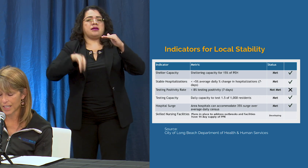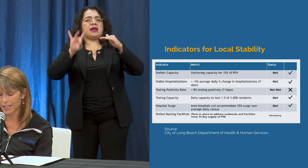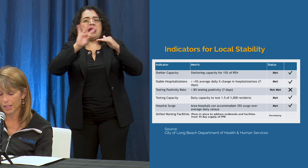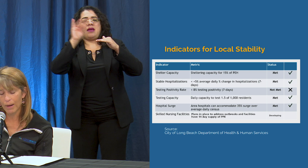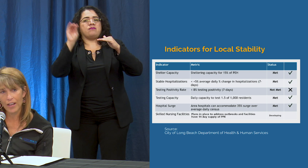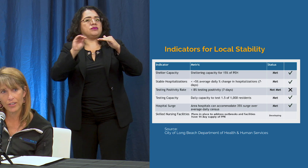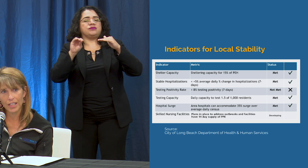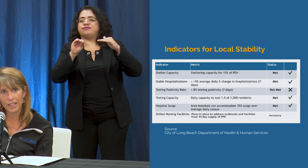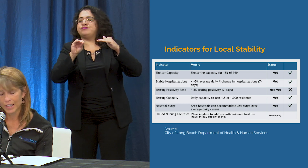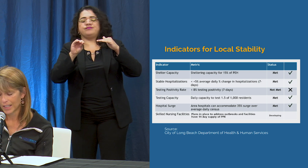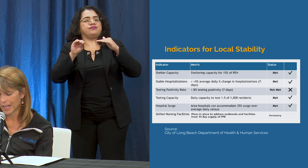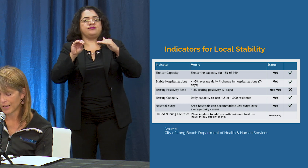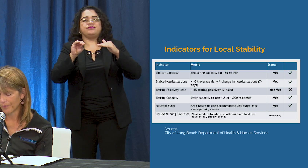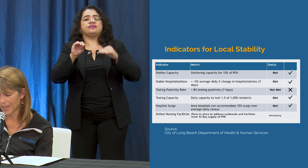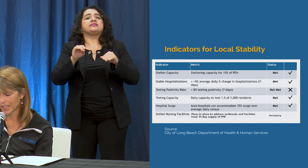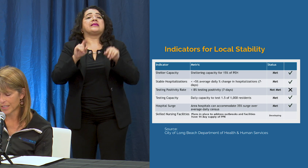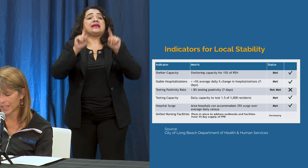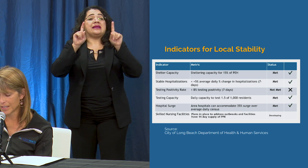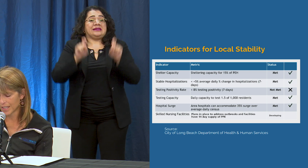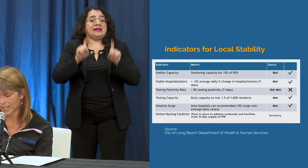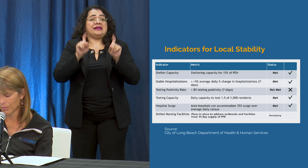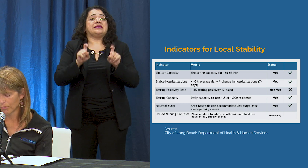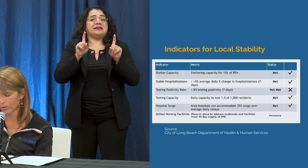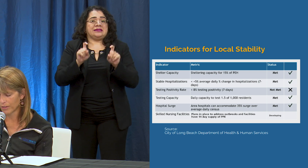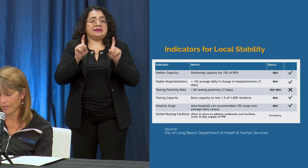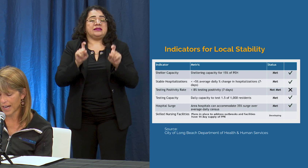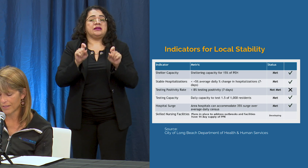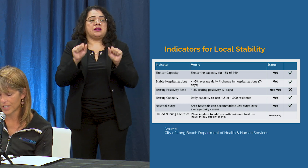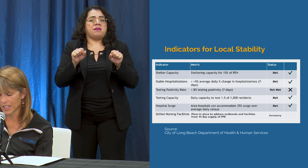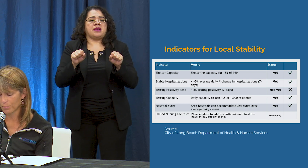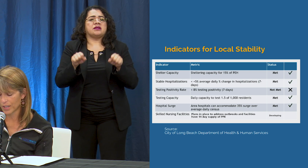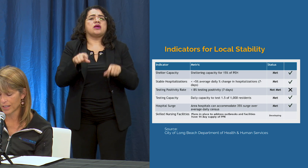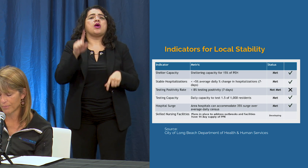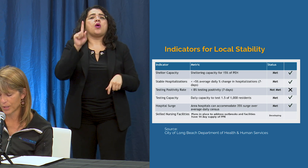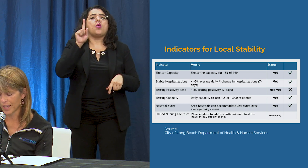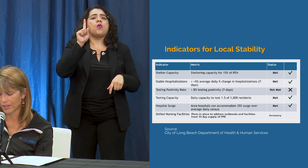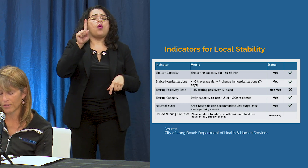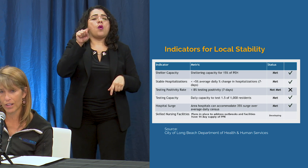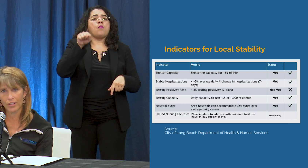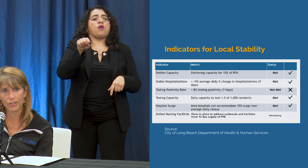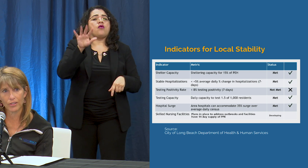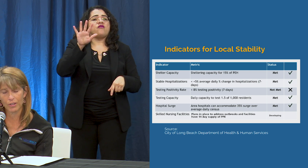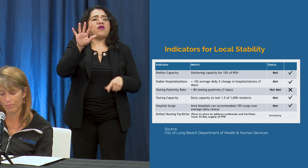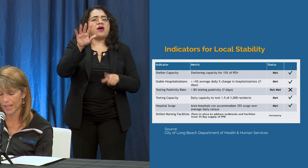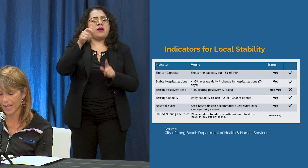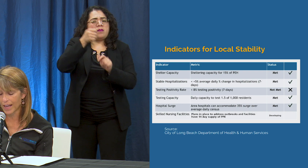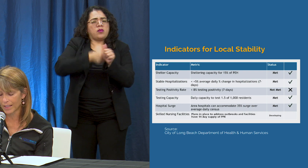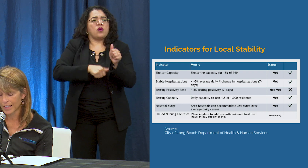testing capacity exceeds the 1.5 tests per 1,000 residents so we've met that